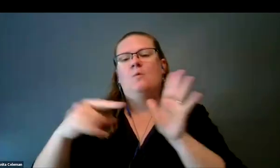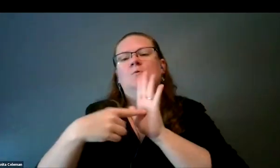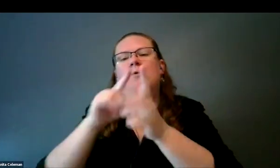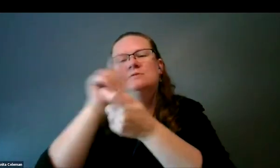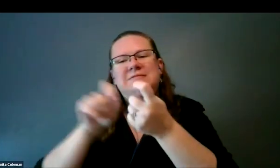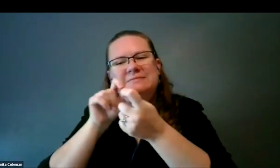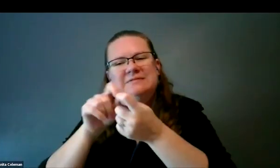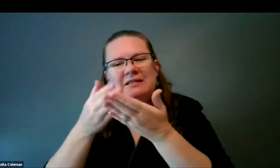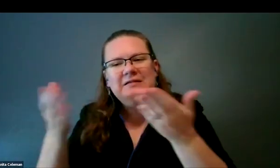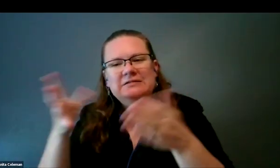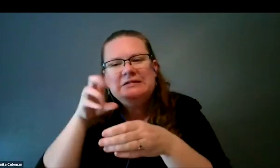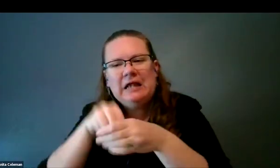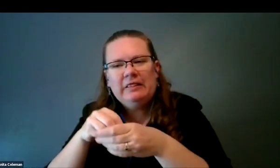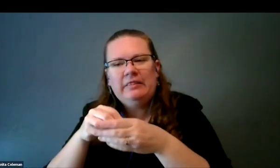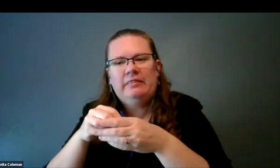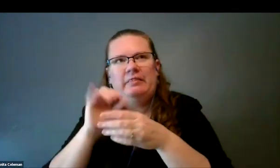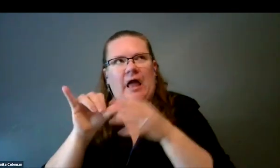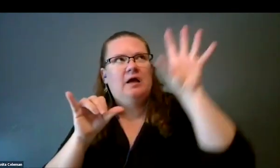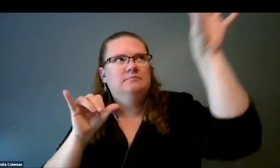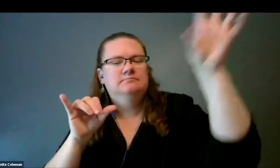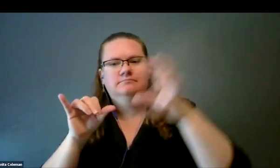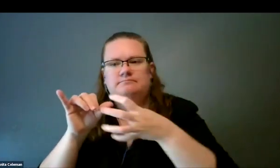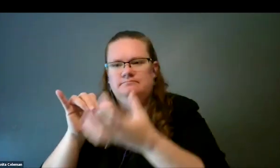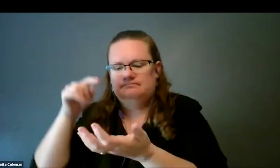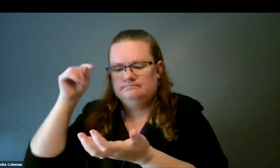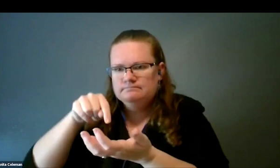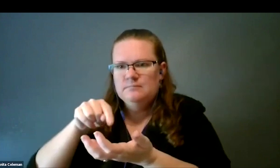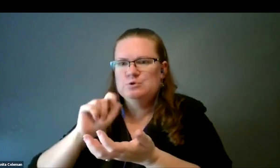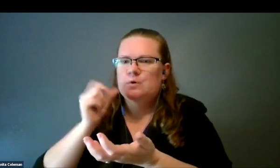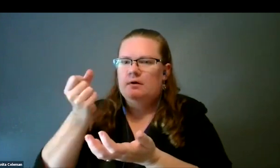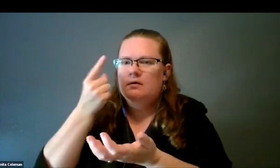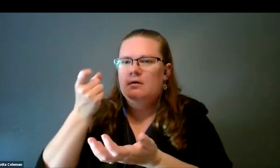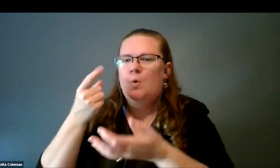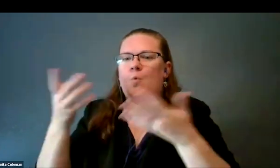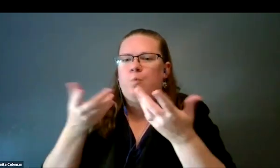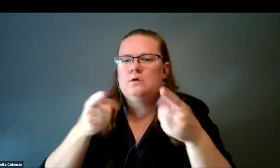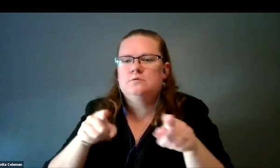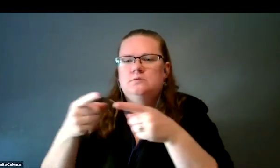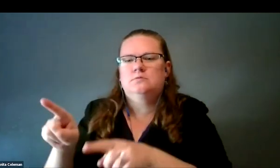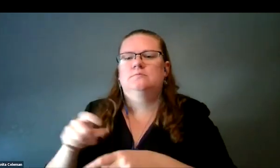in the object so that we could understand what astrophysics was going on.